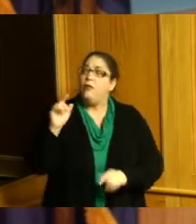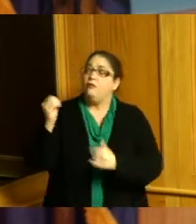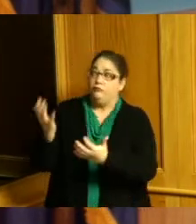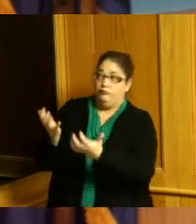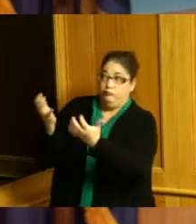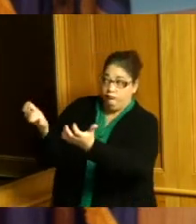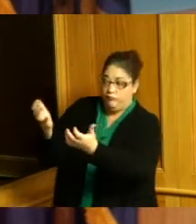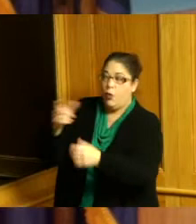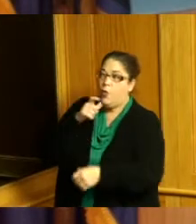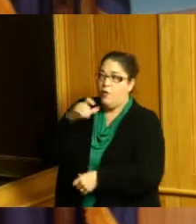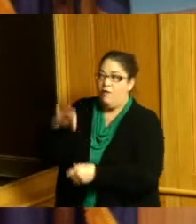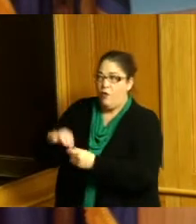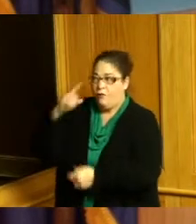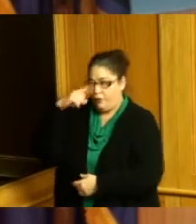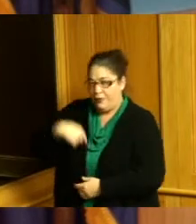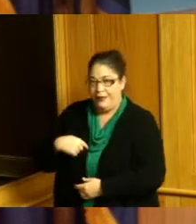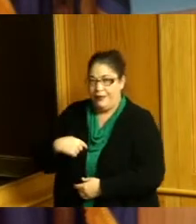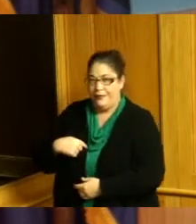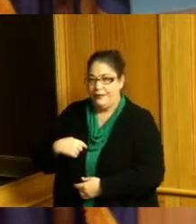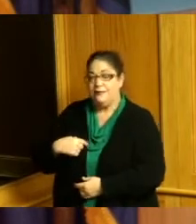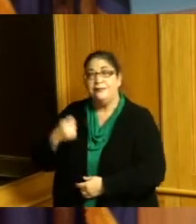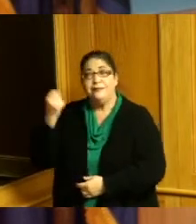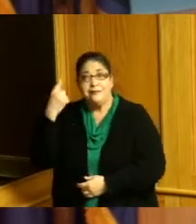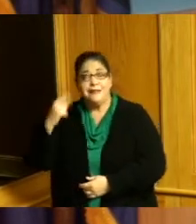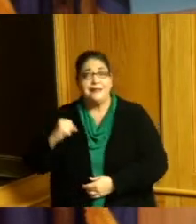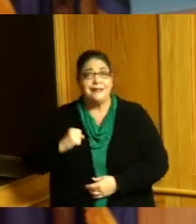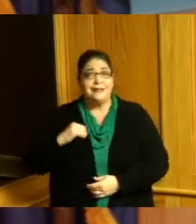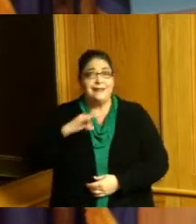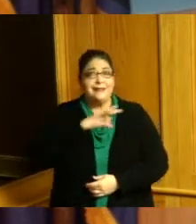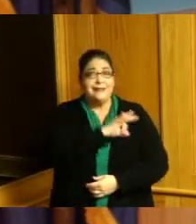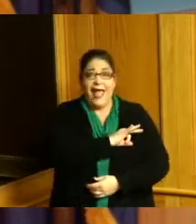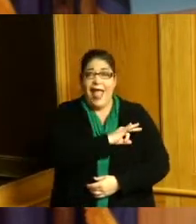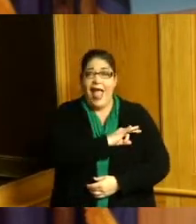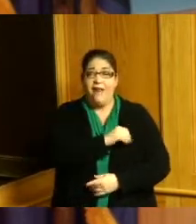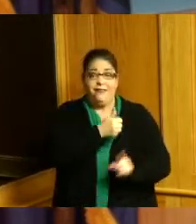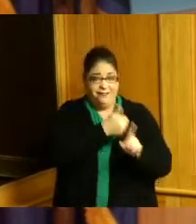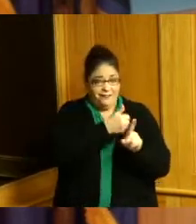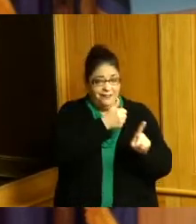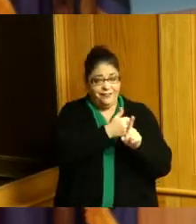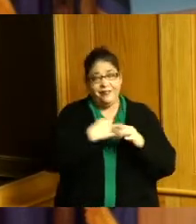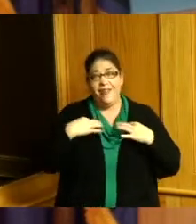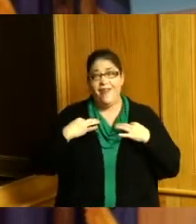volunteer to do this it was not a mandate it was not said you had to do it they had to volunteer